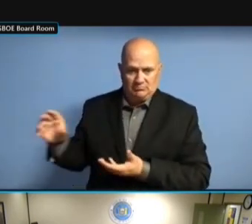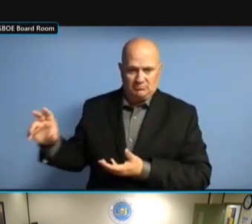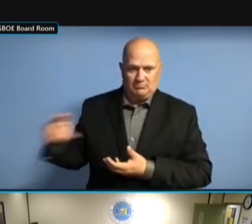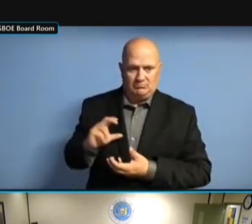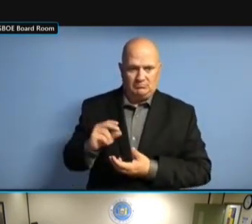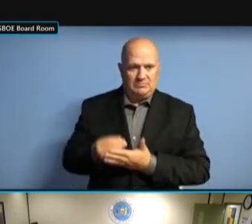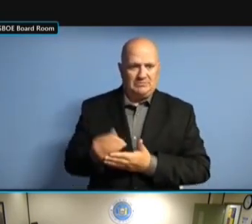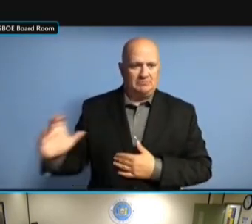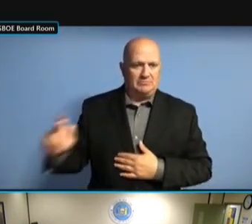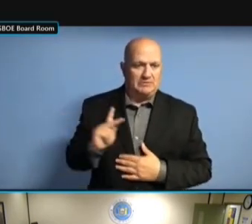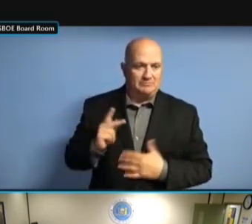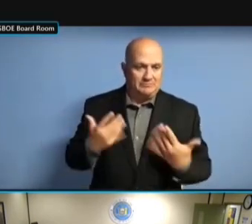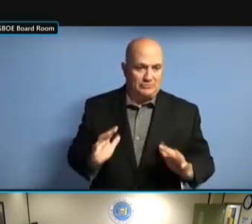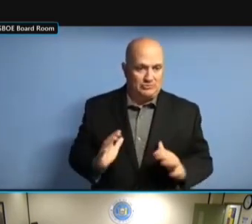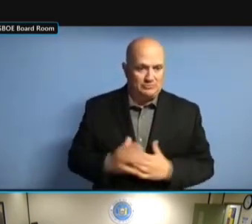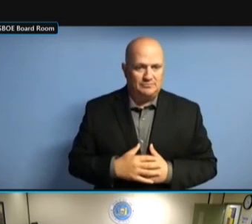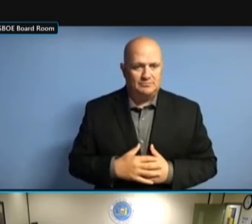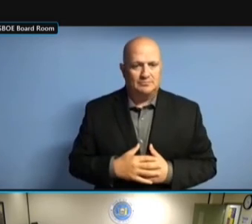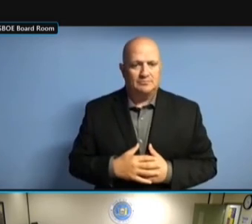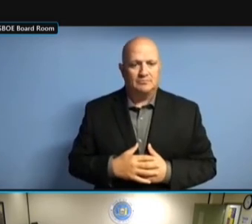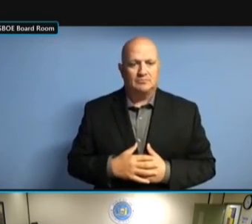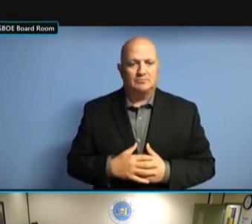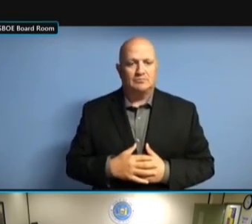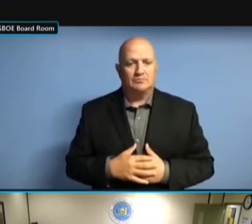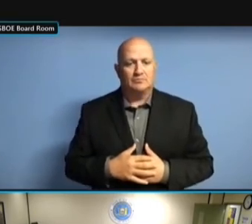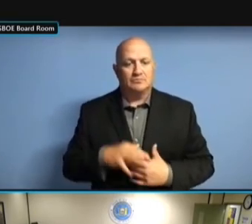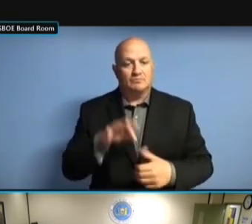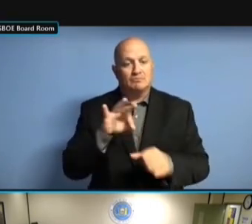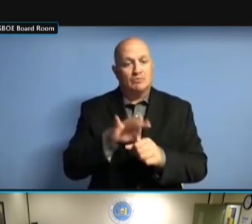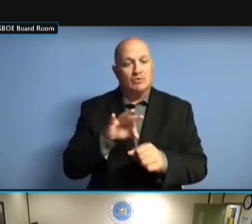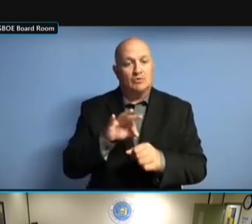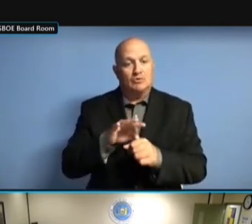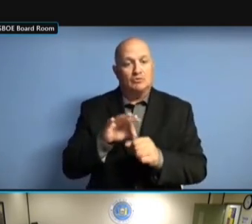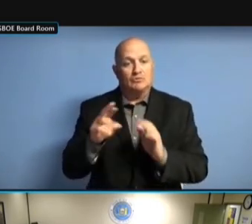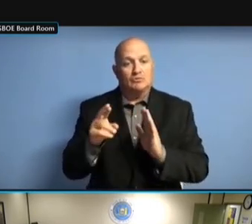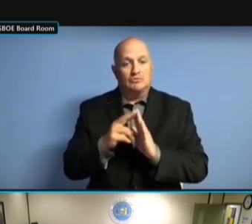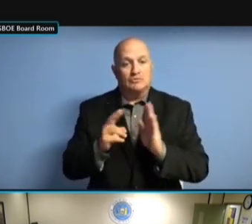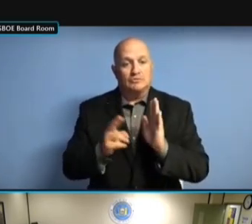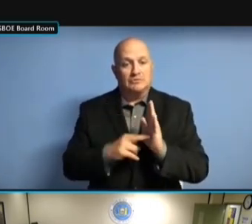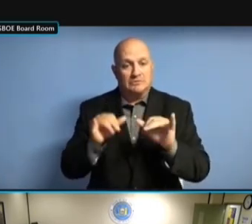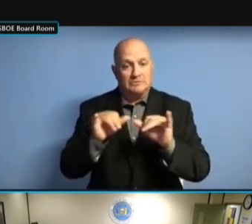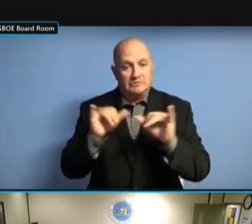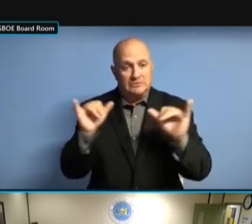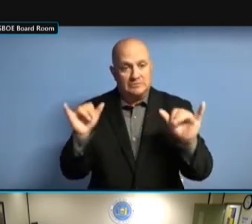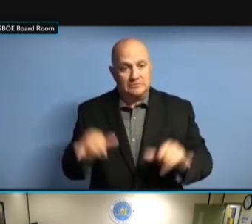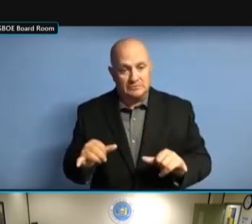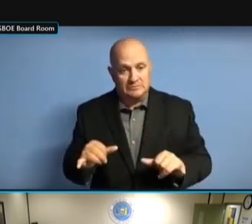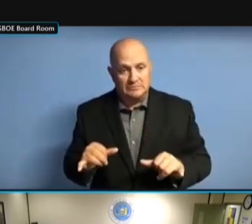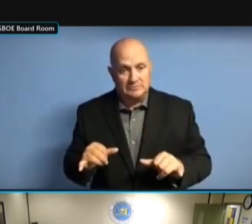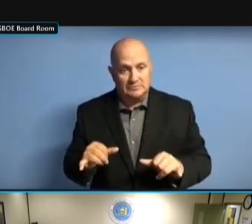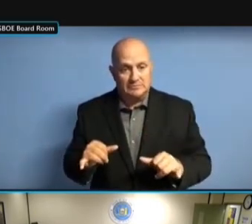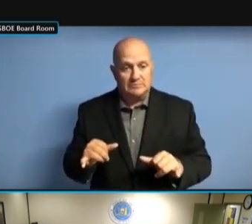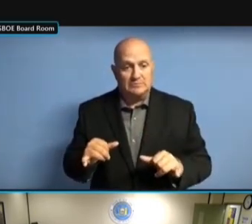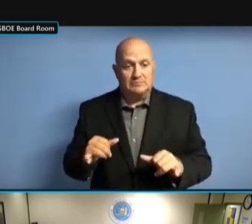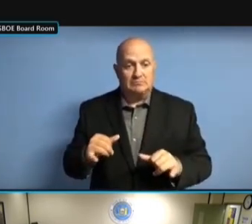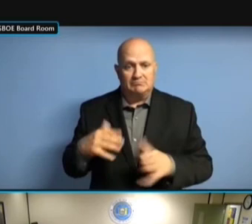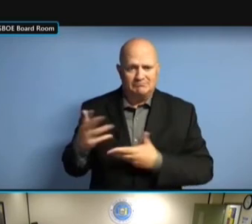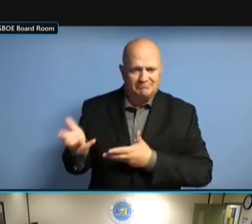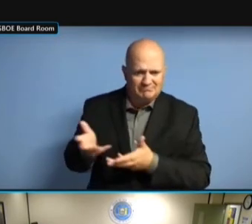STANDARDS. WE STANDARDS. WE CONTINUE STANDARDS. WE CONTINUE TO STANDARDS. WE CONTINUE TO WORK STANDARDS. WE CONTINUE TO WORK WITH STANDARDS. WE CONTINUE TO WORK WITH CENTER WE CONTINUE TO WORK WITH CENTER WE CONTINUE TO WORK WITH CENTER FOR WE CONTINUE TO WORK WITH CENTER FOR TECHNOLOGY WE CONTINUE TO WORK WITH CENTER FOR TECHNOLOGY AND WE CONTINUE TO WORK WITH CENTER FOR TECHNOLOGY AND GOVERNMENT WE CONTINUE TO WORK WITH CENTER FOR TECHNOLOGY AND GOVERNMENT ON FOR TECHNOLOGY AND GOVERNMENT ON FOR TECHNOLOGY AND GOVERNMENT ON THE FOR TECHNOLOGY AND GOVERNMENT ON THE FUTURE FOR TECHNOLOGY AND GOVERNMENT ON THE FUTURE OF FOR TECHNOLOGY AND GOVERNMENT ON THE FUTURE OF ELECTIONS THE FUTURE OF ELECTIONS THE FUTURE OF ELECTIONS INFRASTRUCTURE THE FUTURE OF ELECTIONS INFRASTRUCTURE PROJECT. INFRASTRUCTURE PROJECT. INFRASTRUCTURE PROJECT. WE INFRASTRUCTURE PROJECT. WE WILL